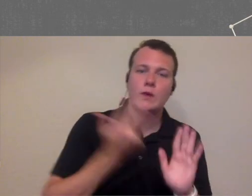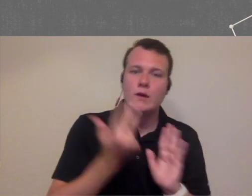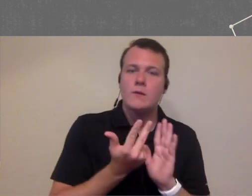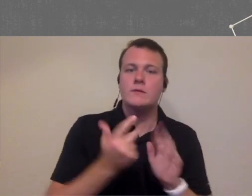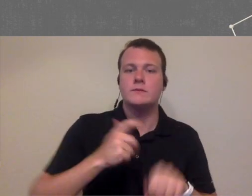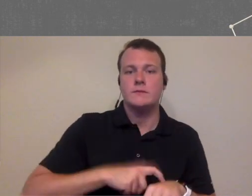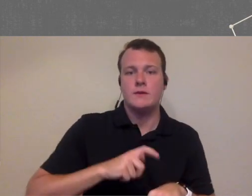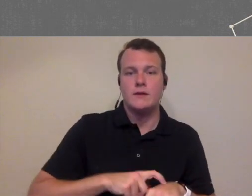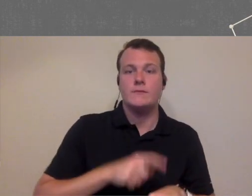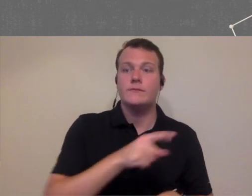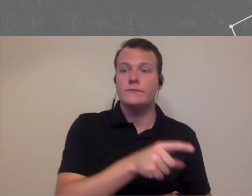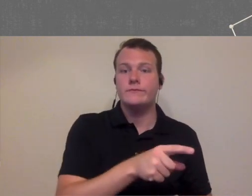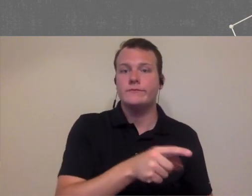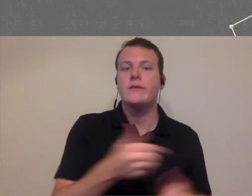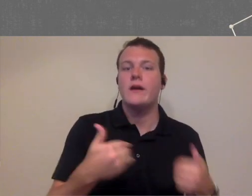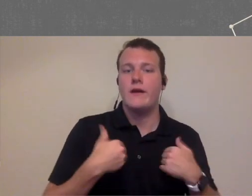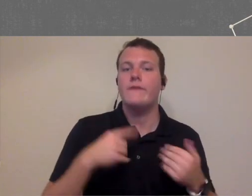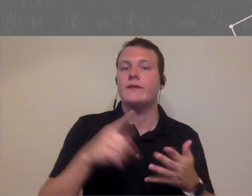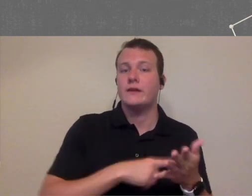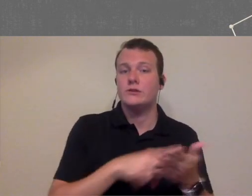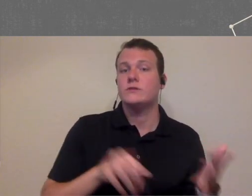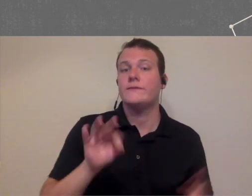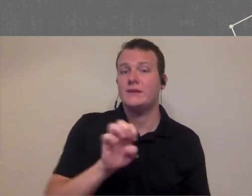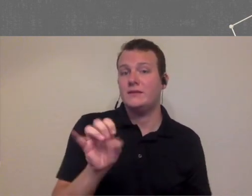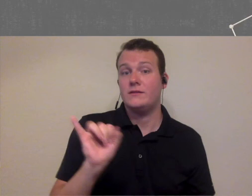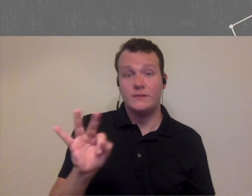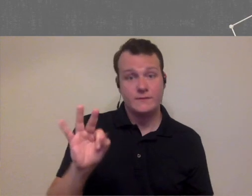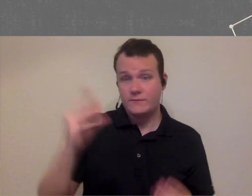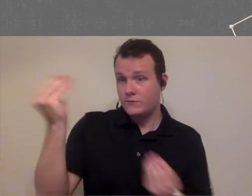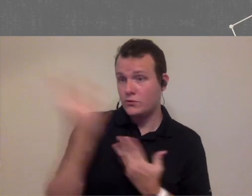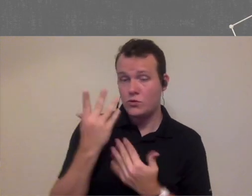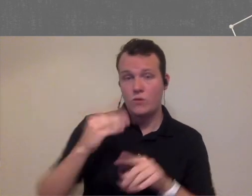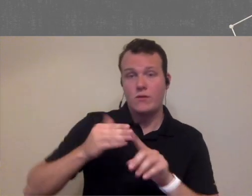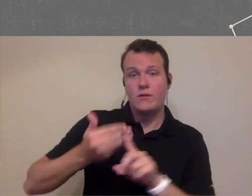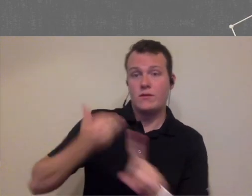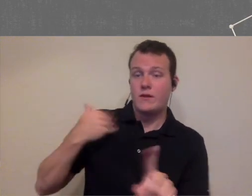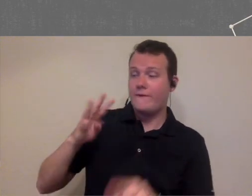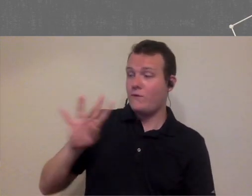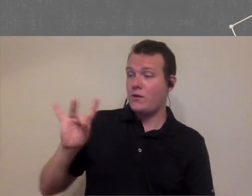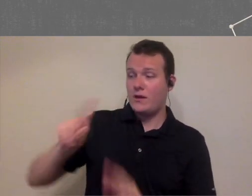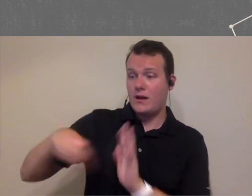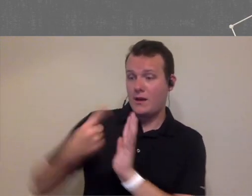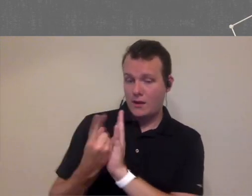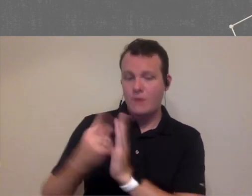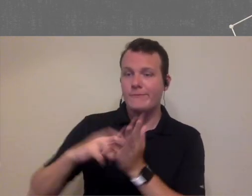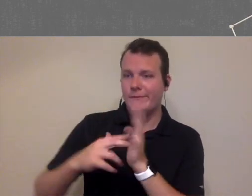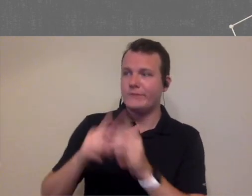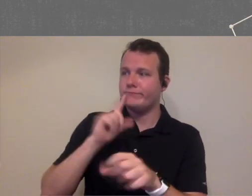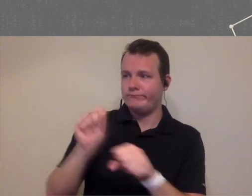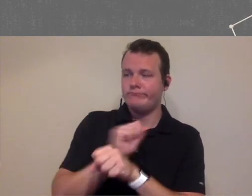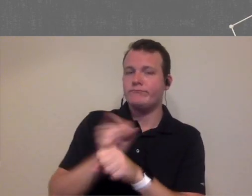to three hours of someone's time those actually do have cancellation fees that if they don't give us at least 48 hours notice they're going to actually have a